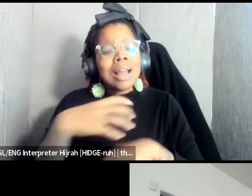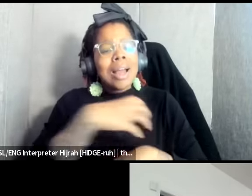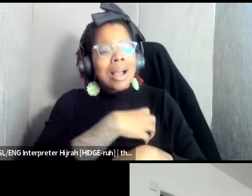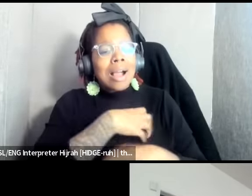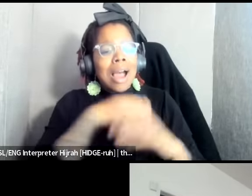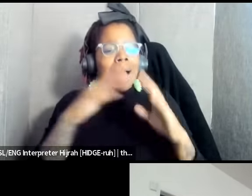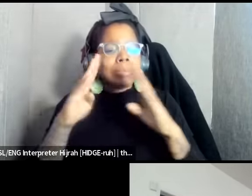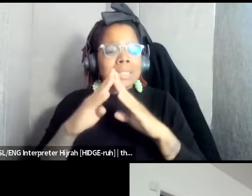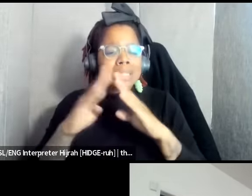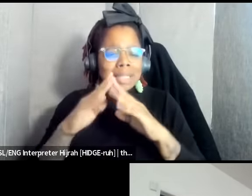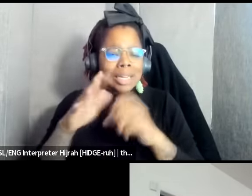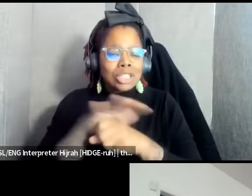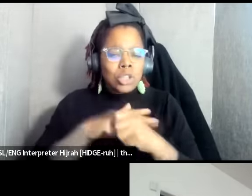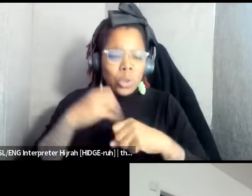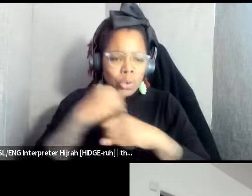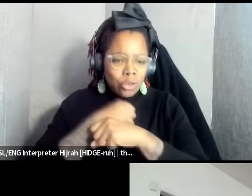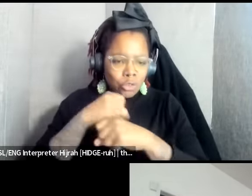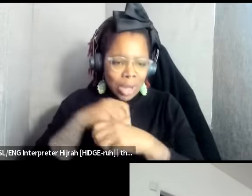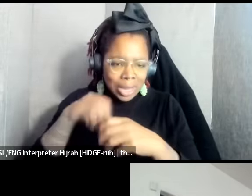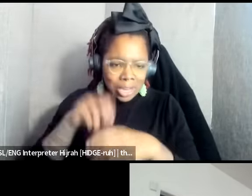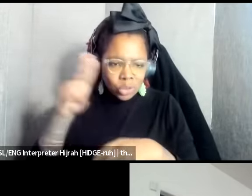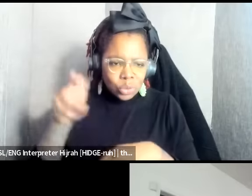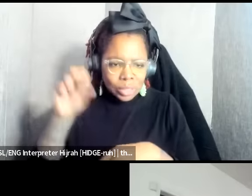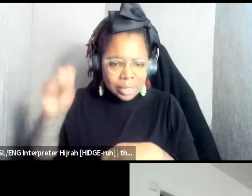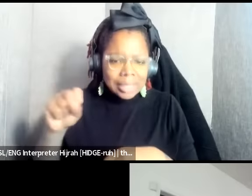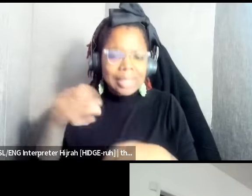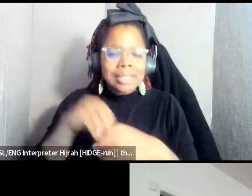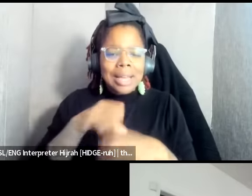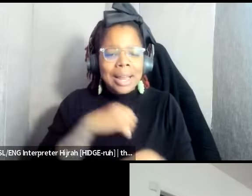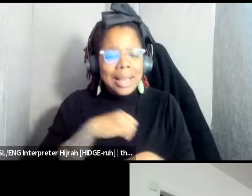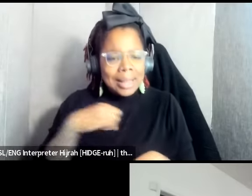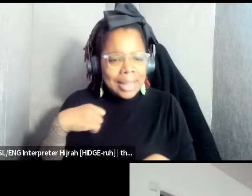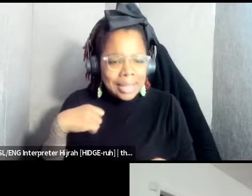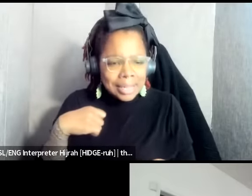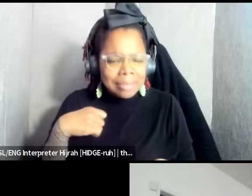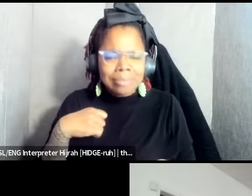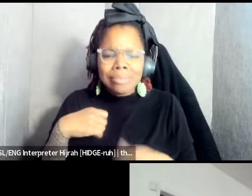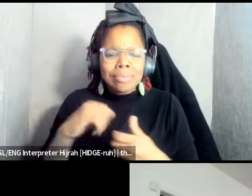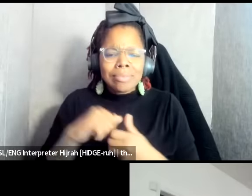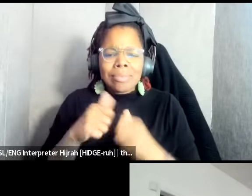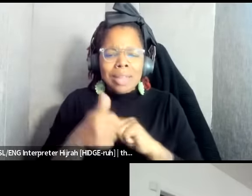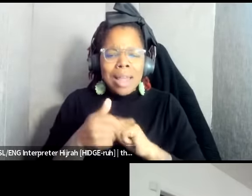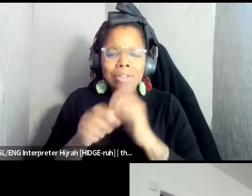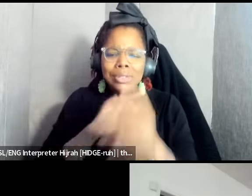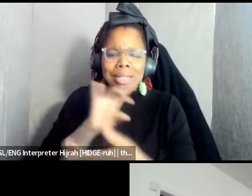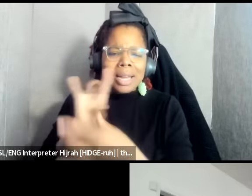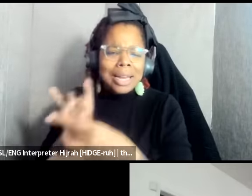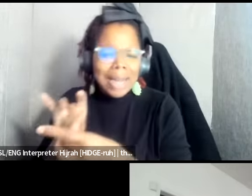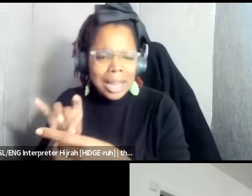inside the United States in the city of Atlanta how does it connected to our Global struggles for